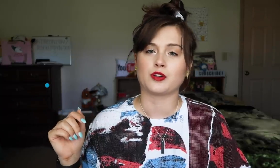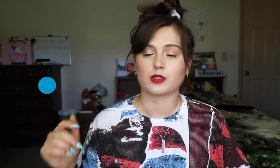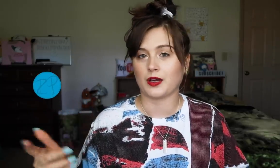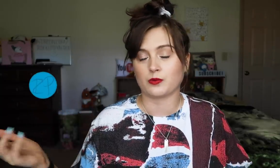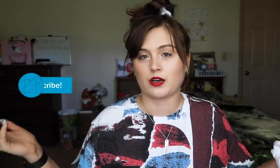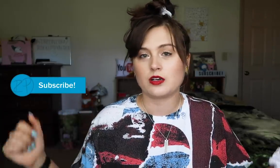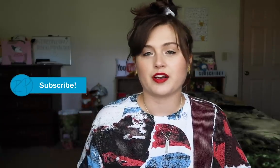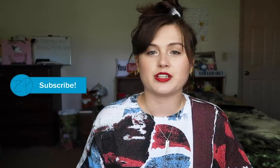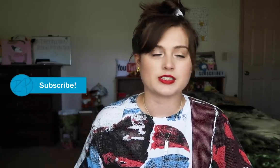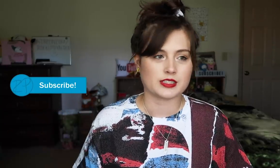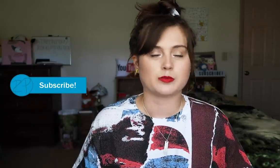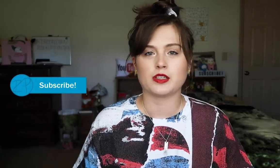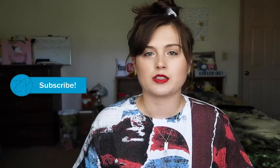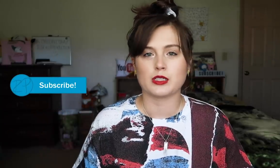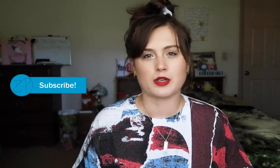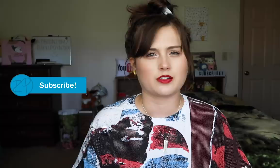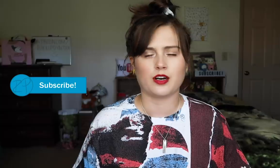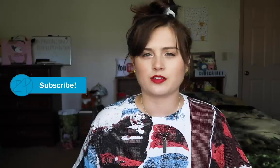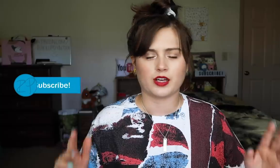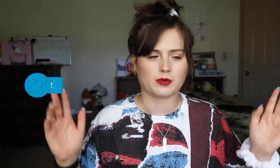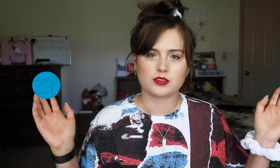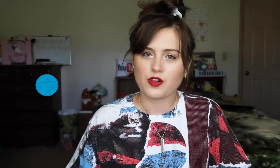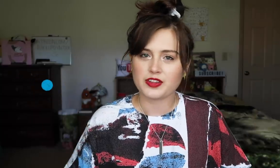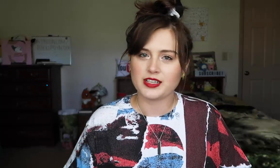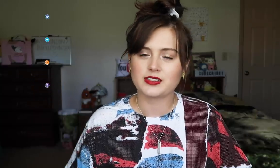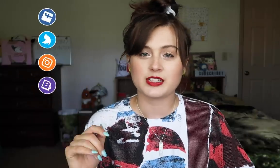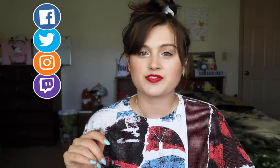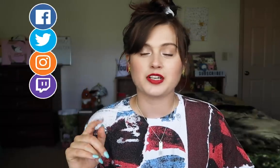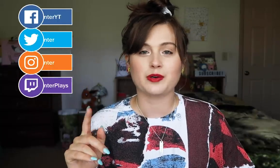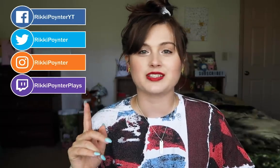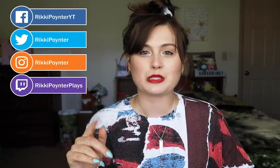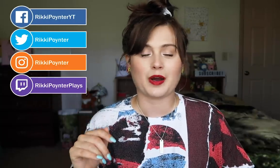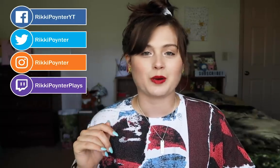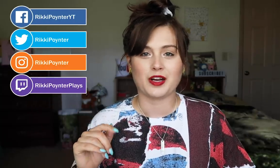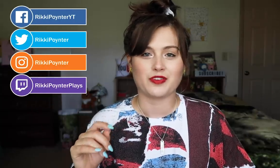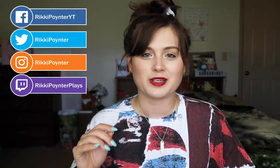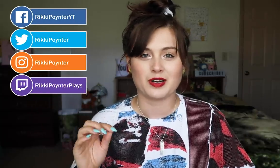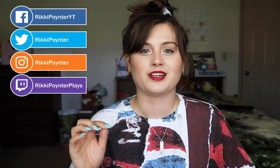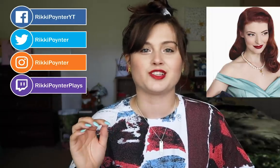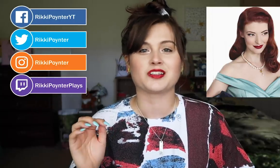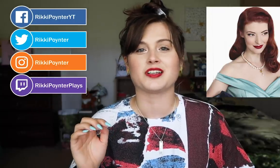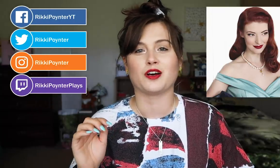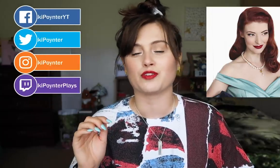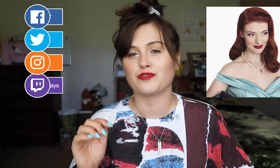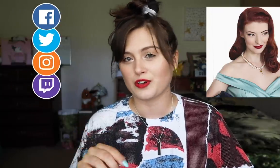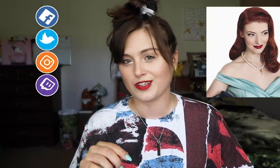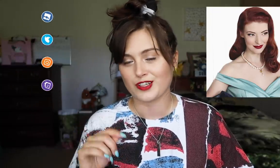who talks about, well, deafness, disability, mental health, amongst other things. This video is inspired by a friend of mine, Jessica Kellgren-Fozard.